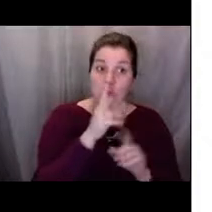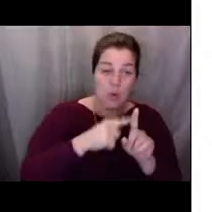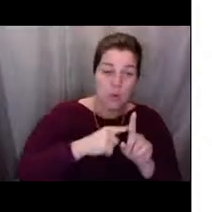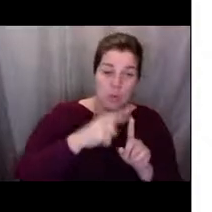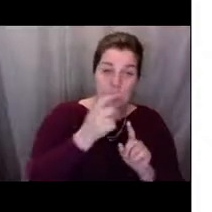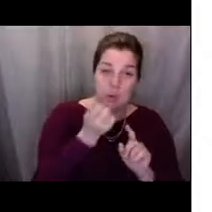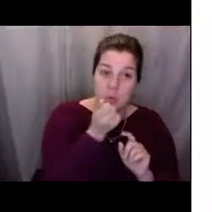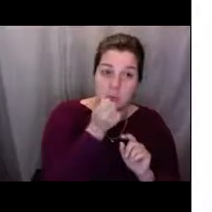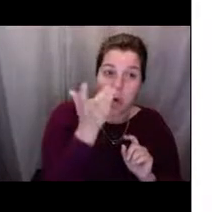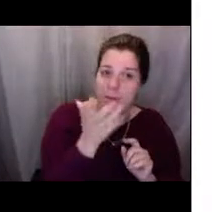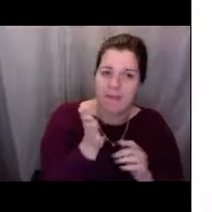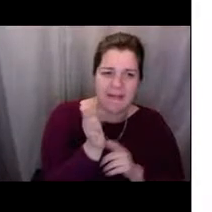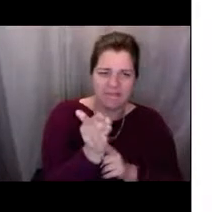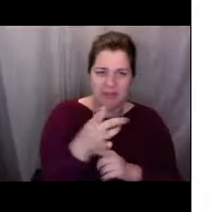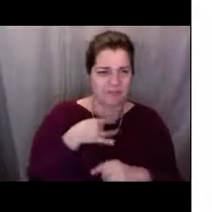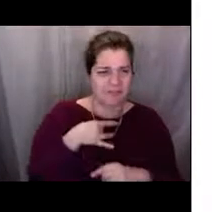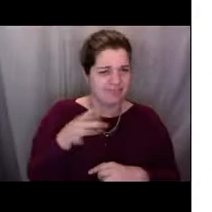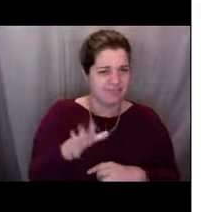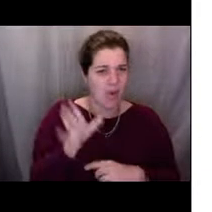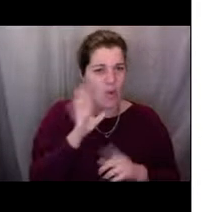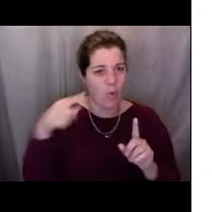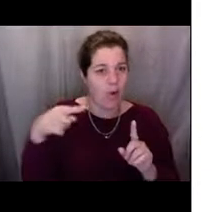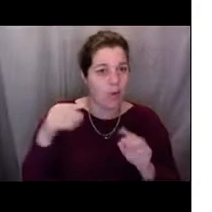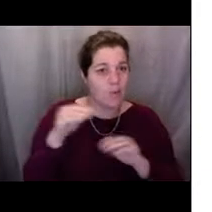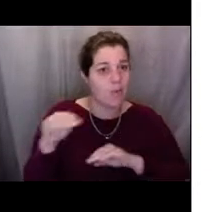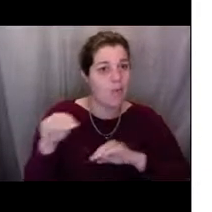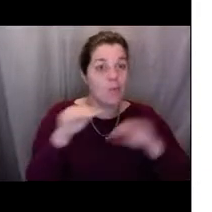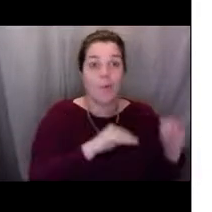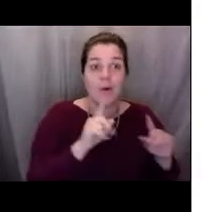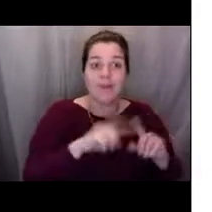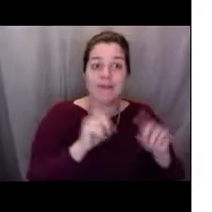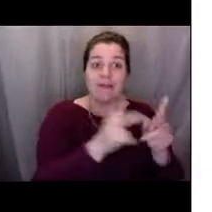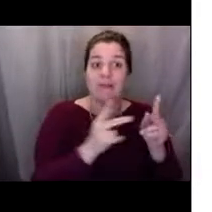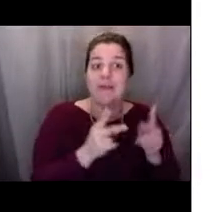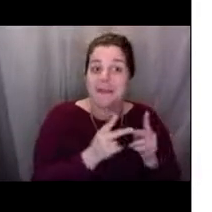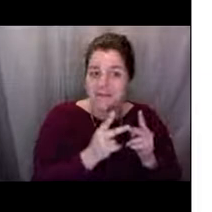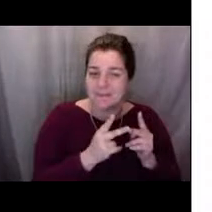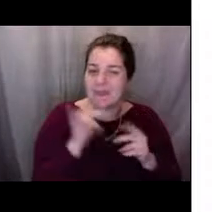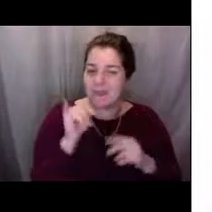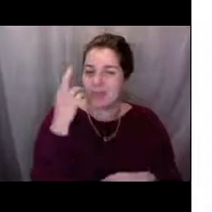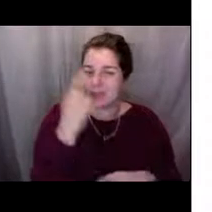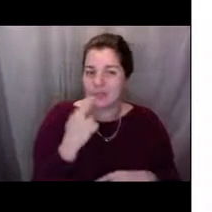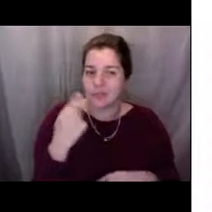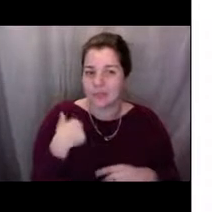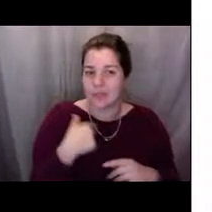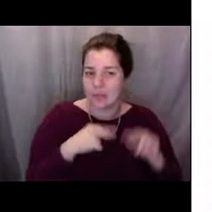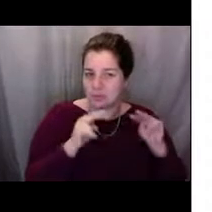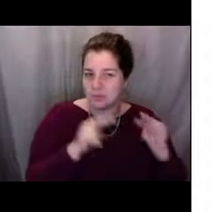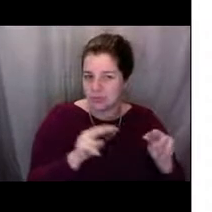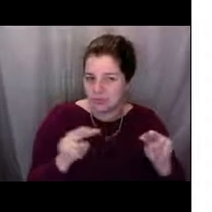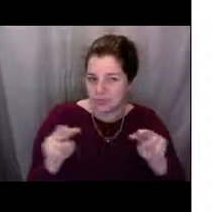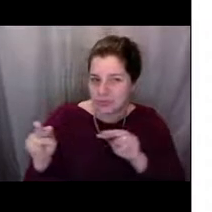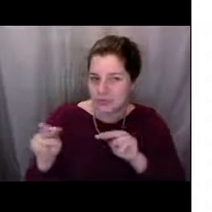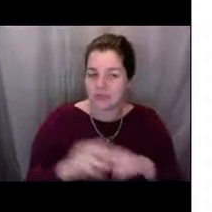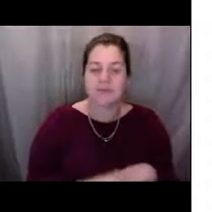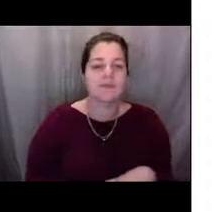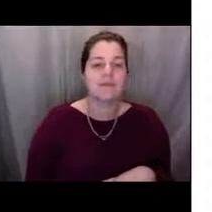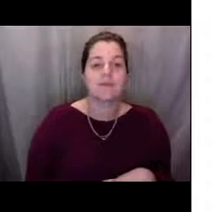and sell them and we could all enjoy them. [Lisa] Great, and then Mrs. Thompson's class